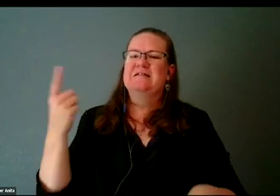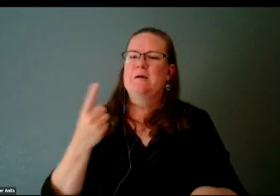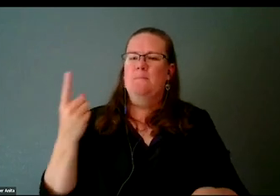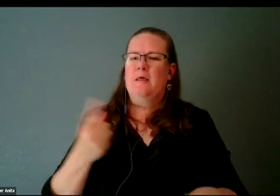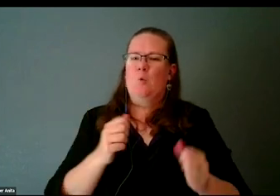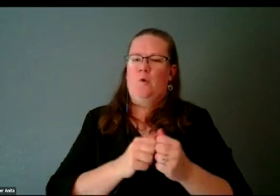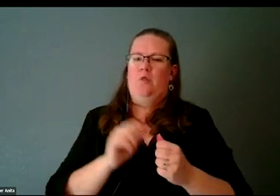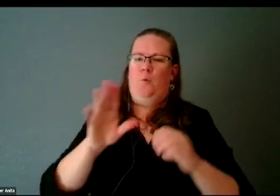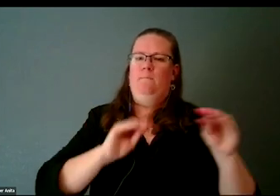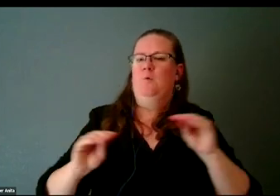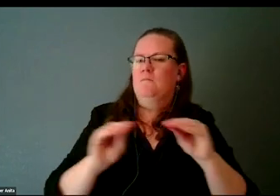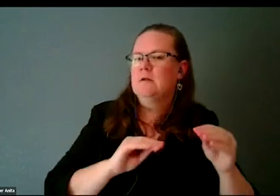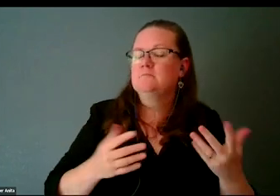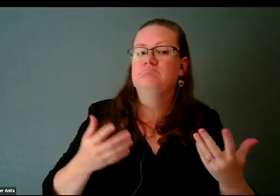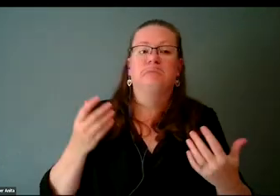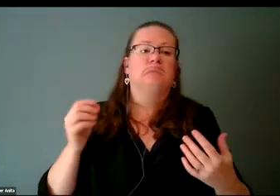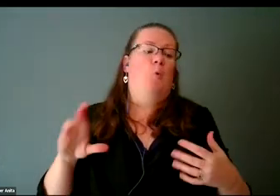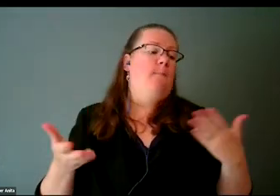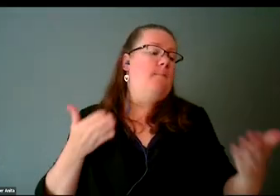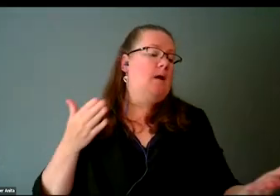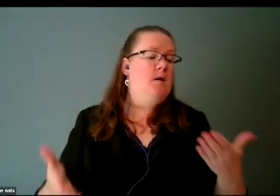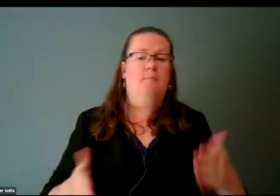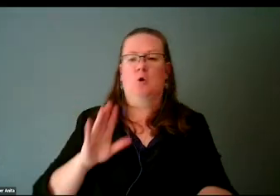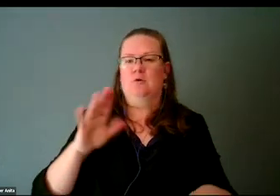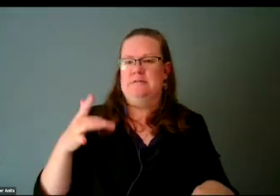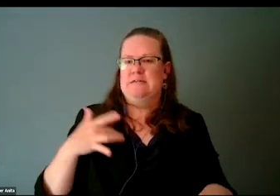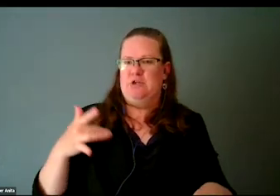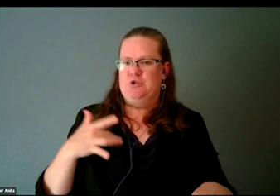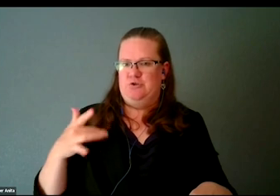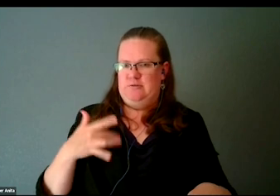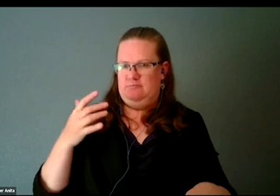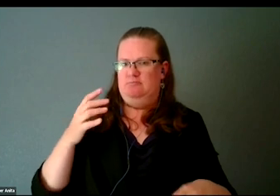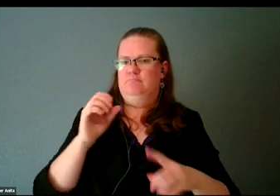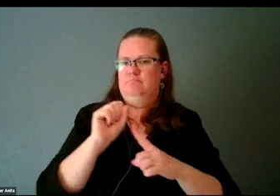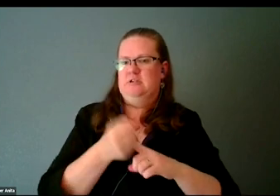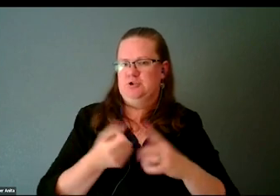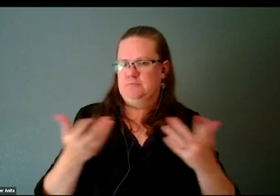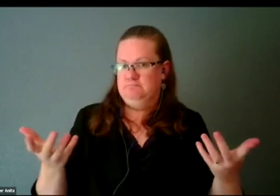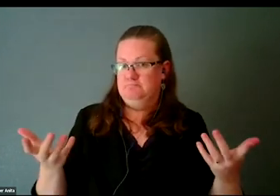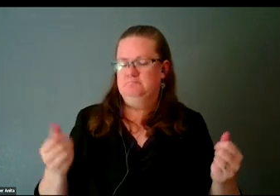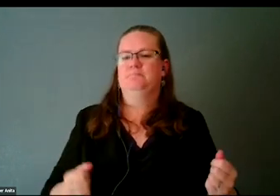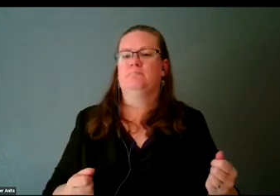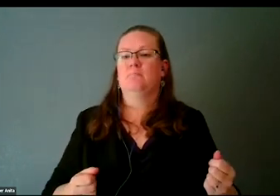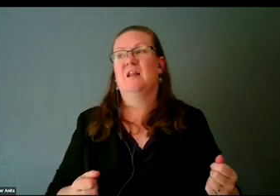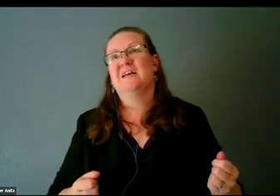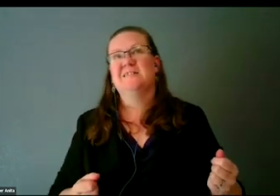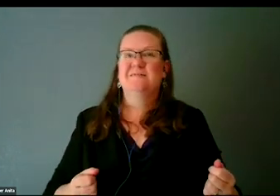Perhaps you have a sensory condition. Sure, but what I actually believe